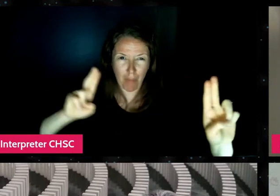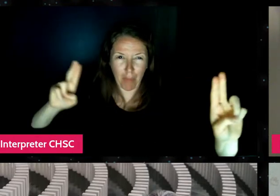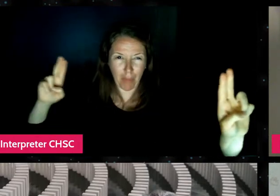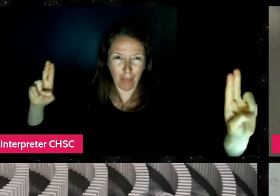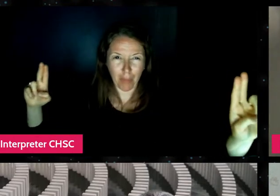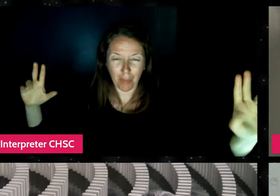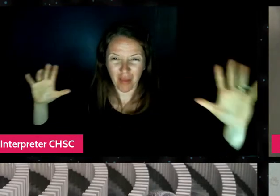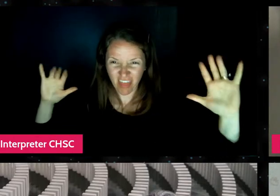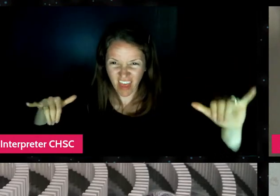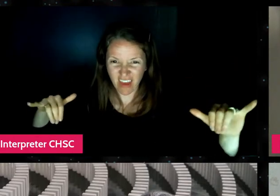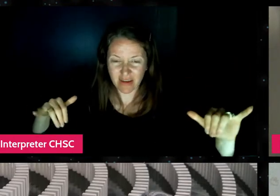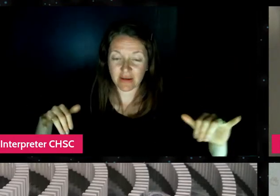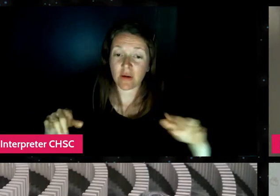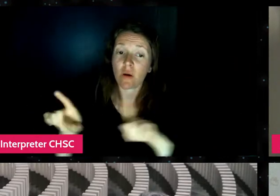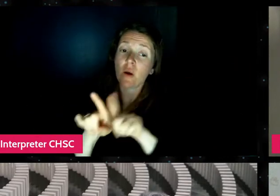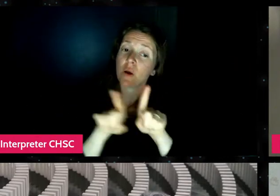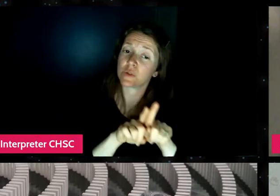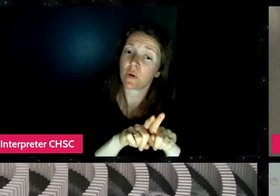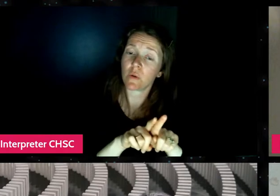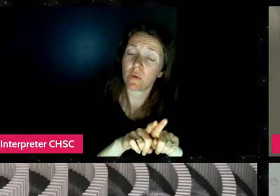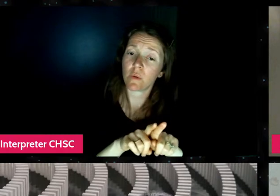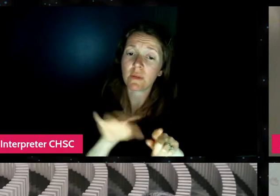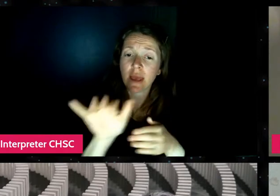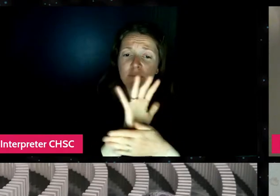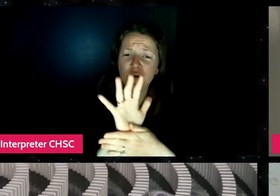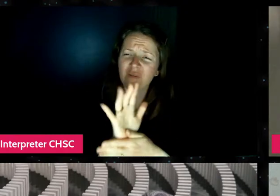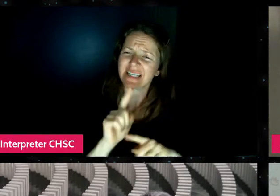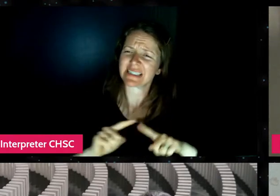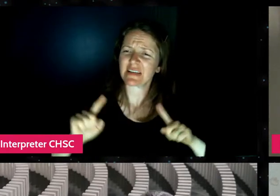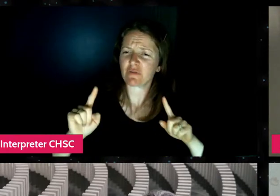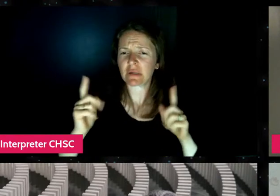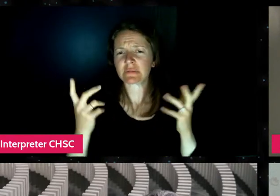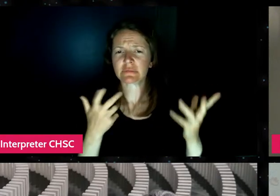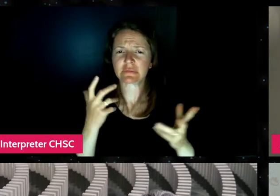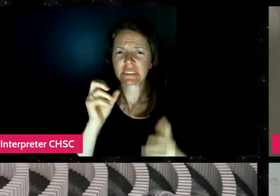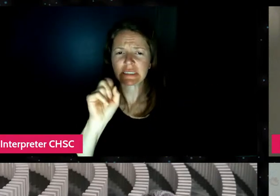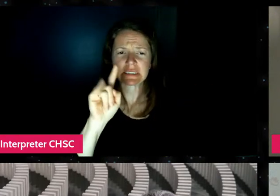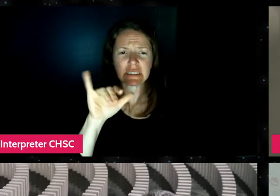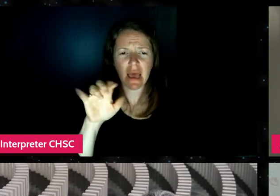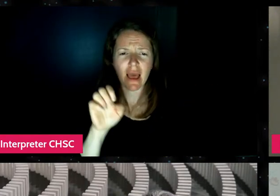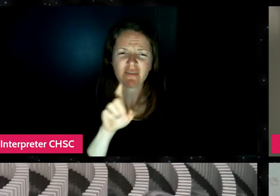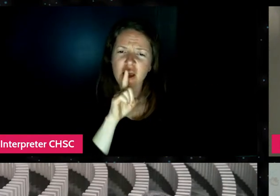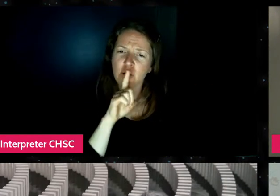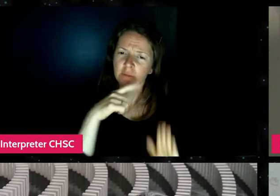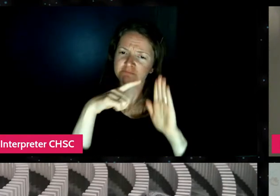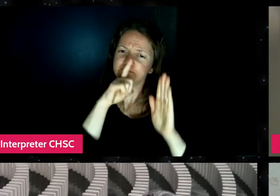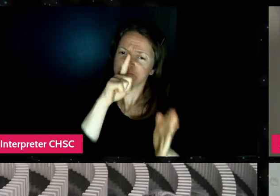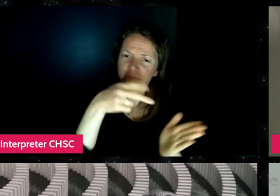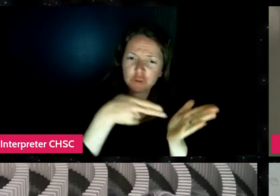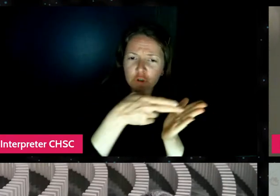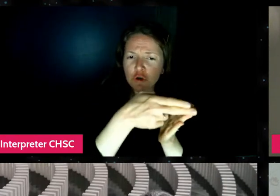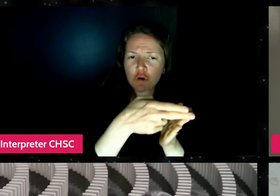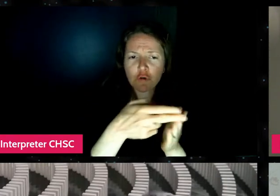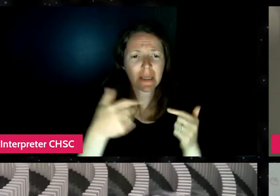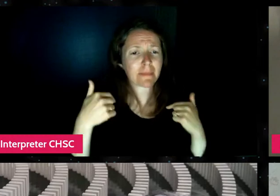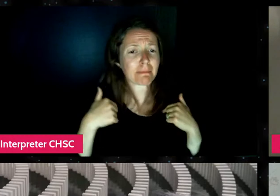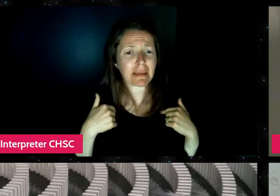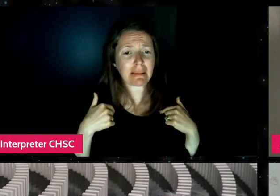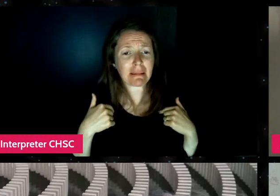was also a different kind of style which was this kind of verite, hey, it's just me with a camera.